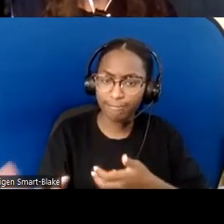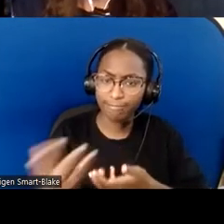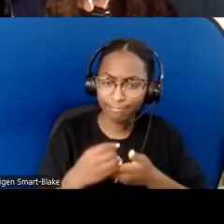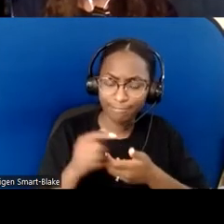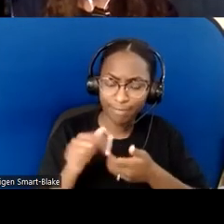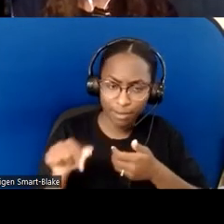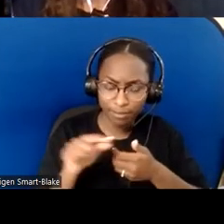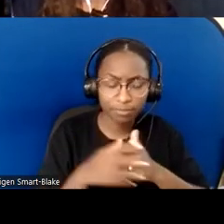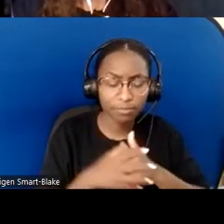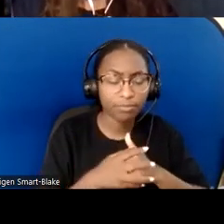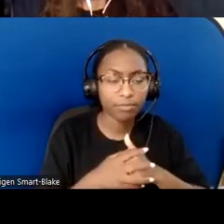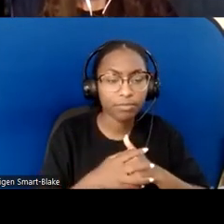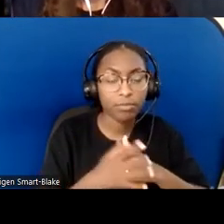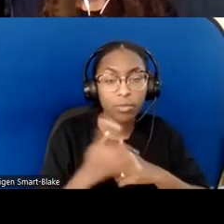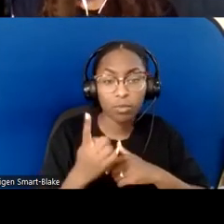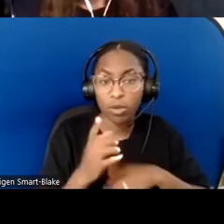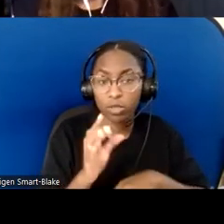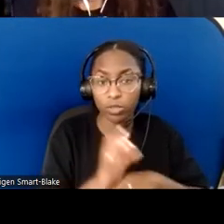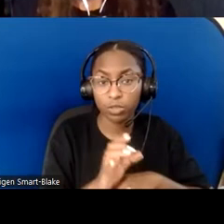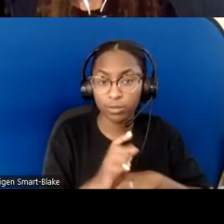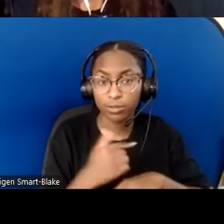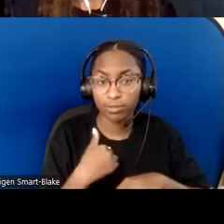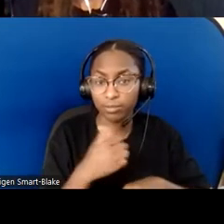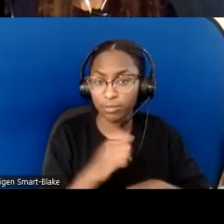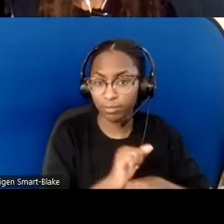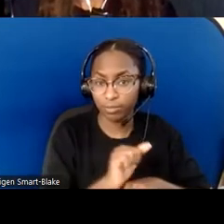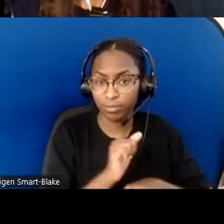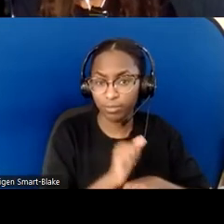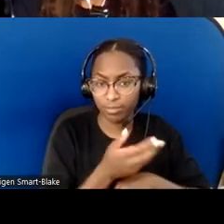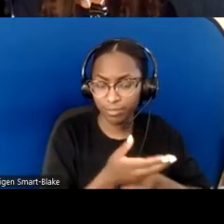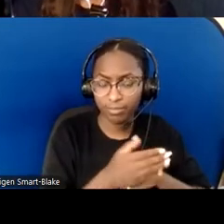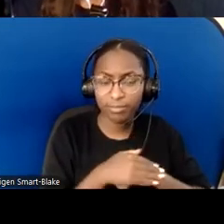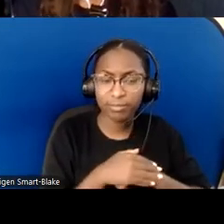there was a person with disabilities